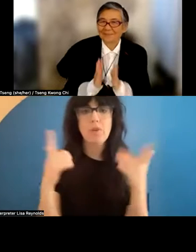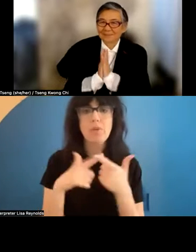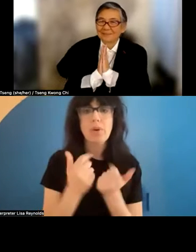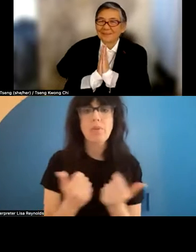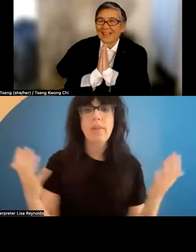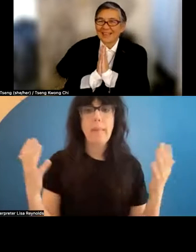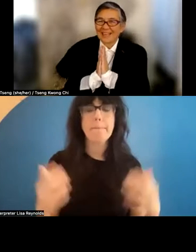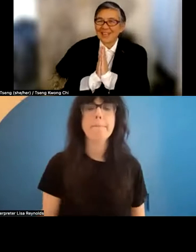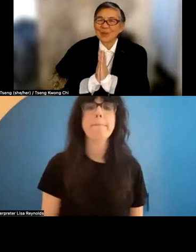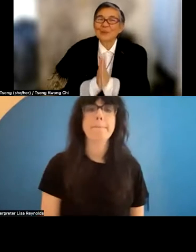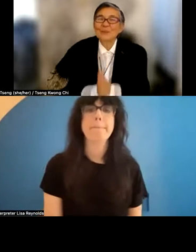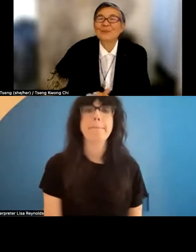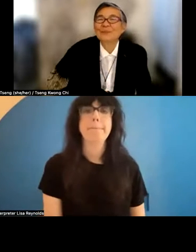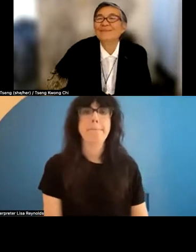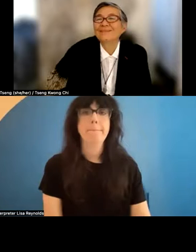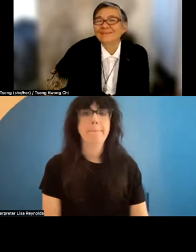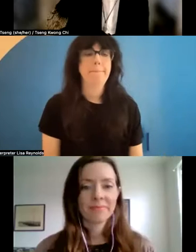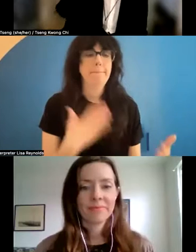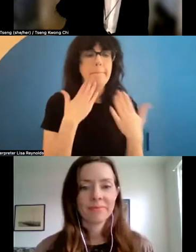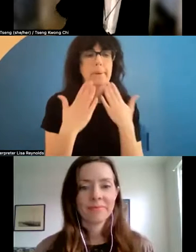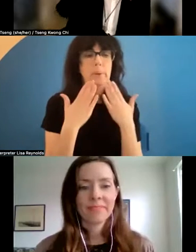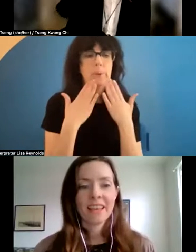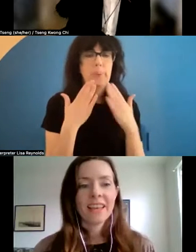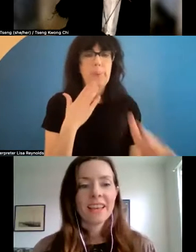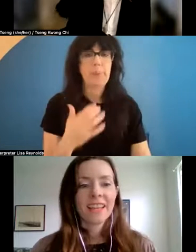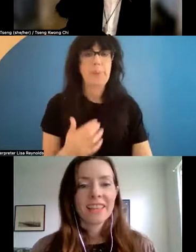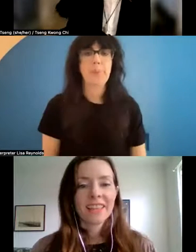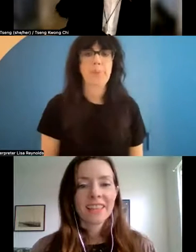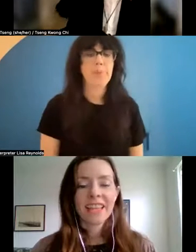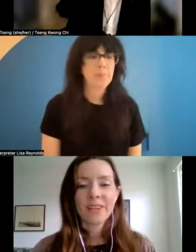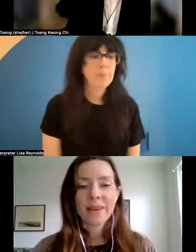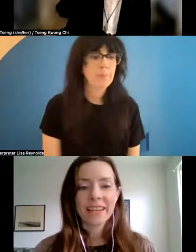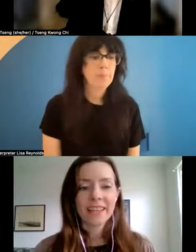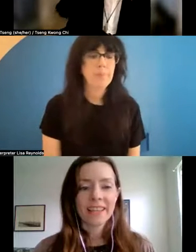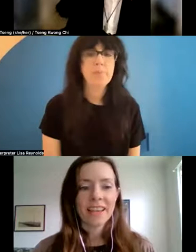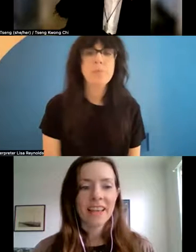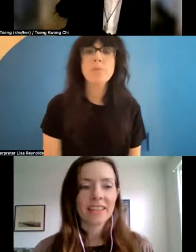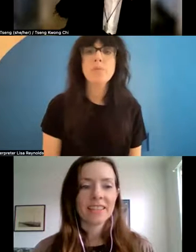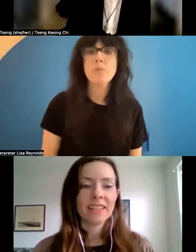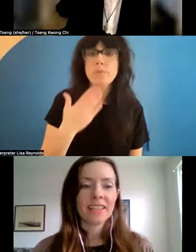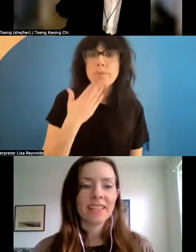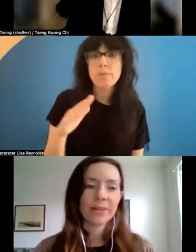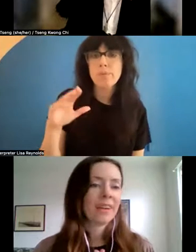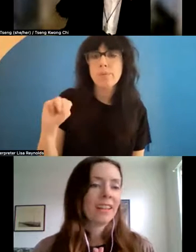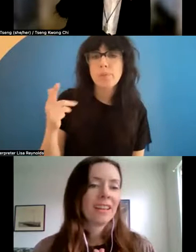. >> Thank you. >> David Thomson: Thank you . >> Imogen Smith: Thank you, Megan, and thank you, David, Muna